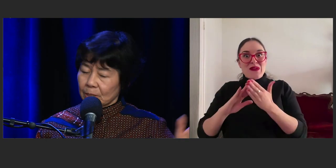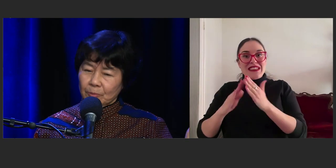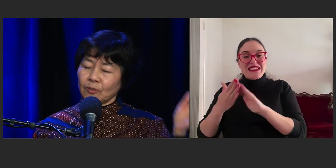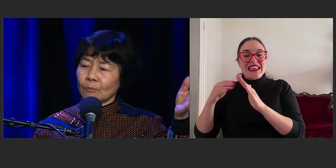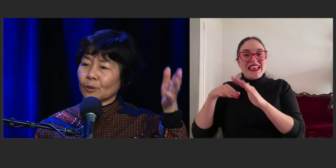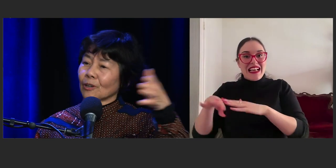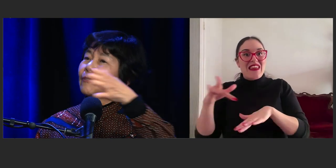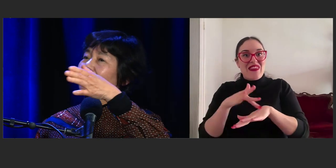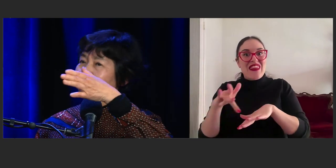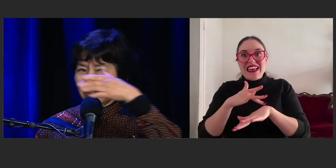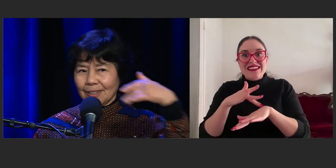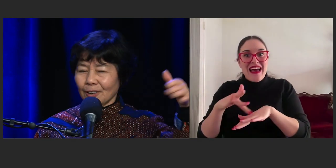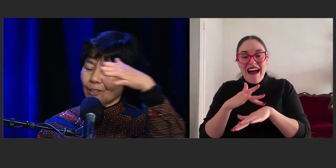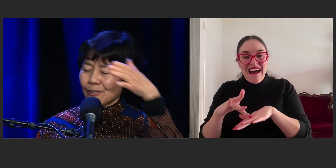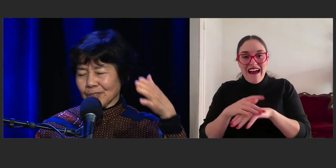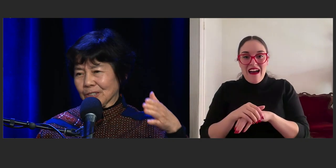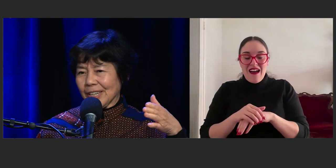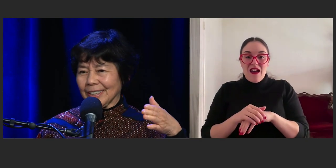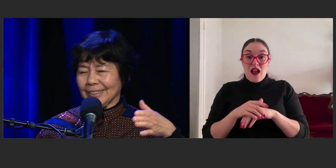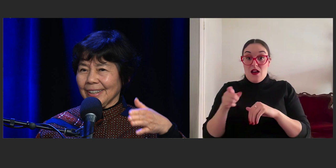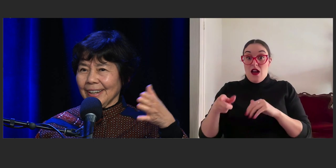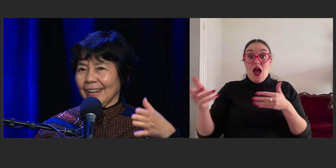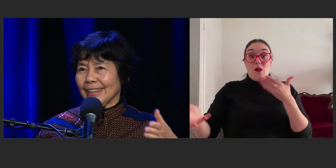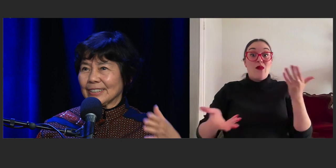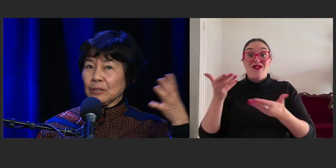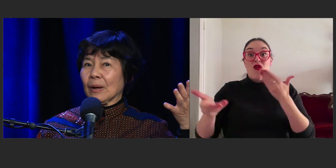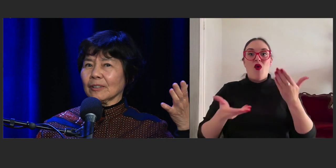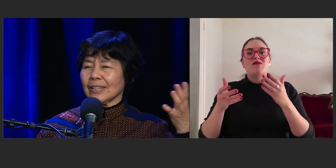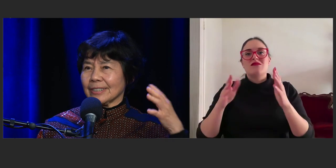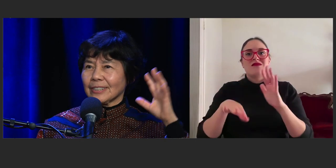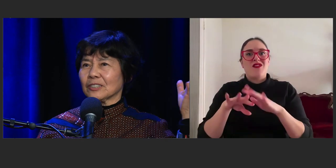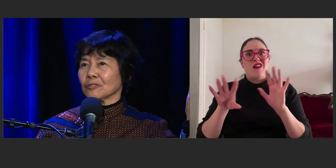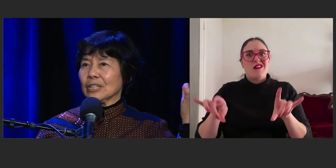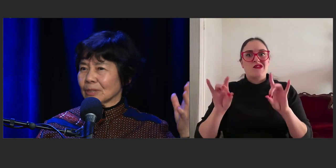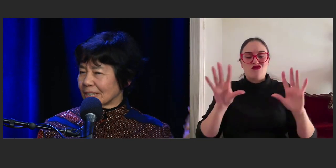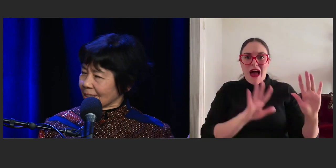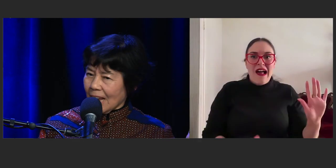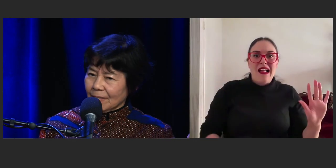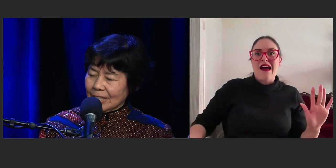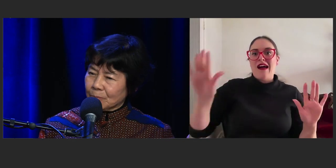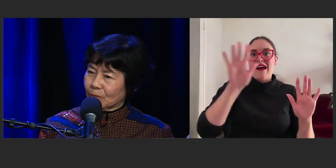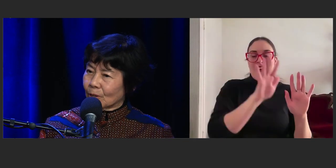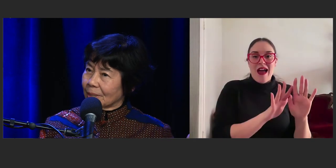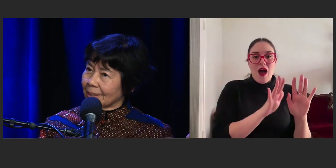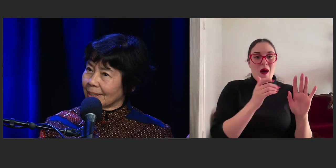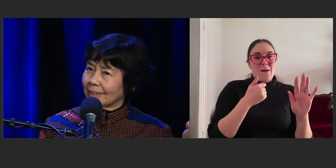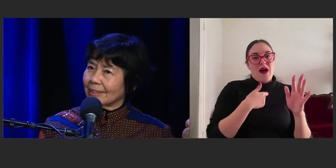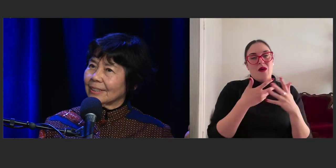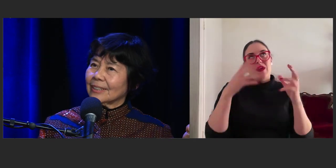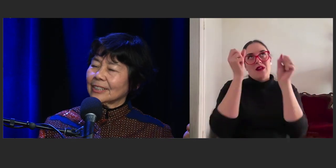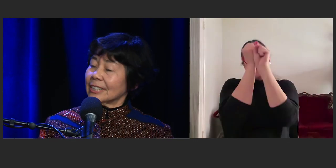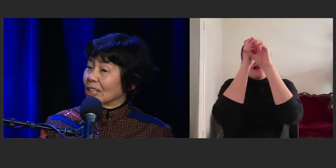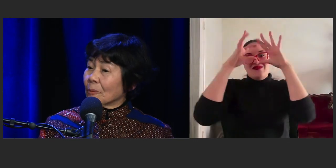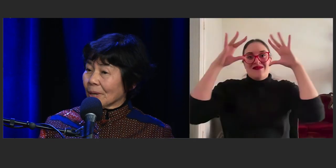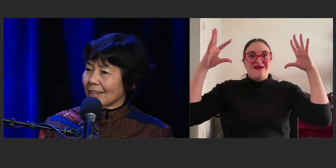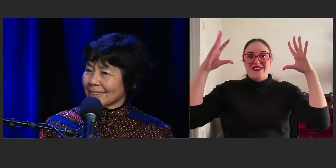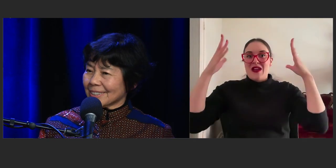it performed all over Australia. And my greatest dream was that having it performed in the Sydney Opera House.